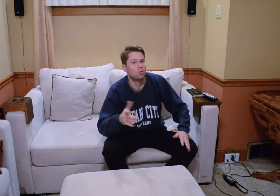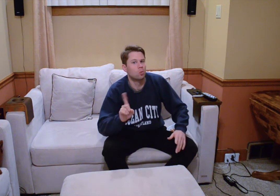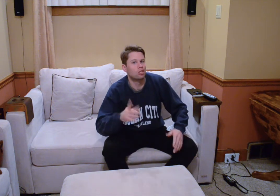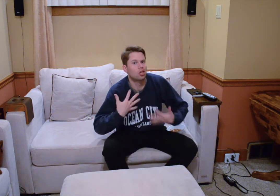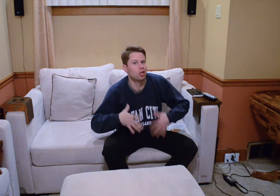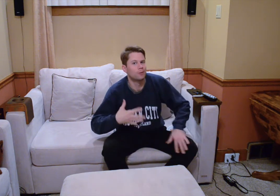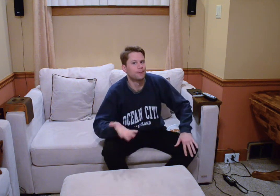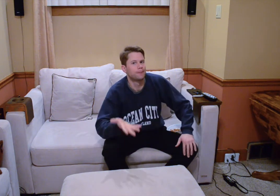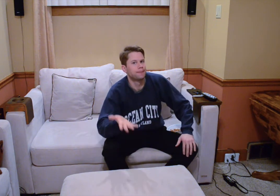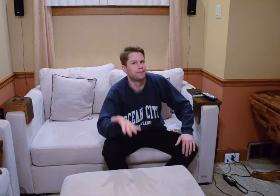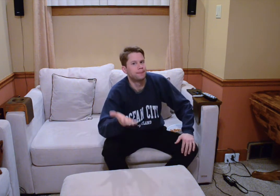WHERE'S YOUR CLOTHES?